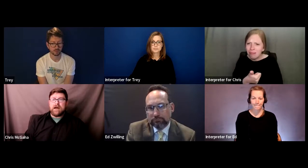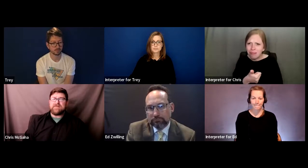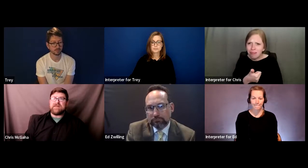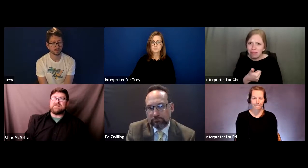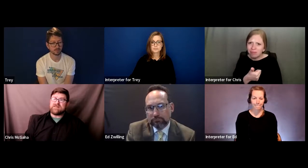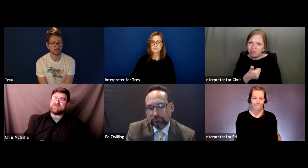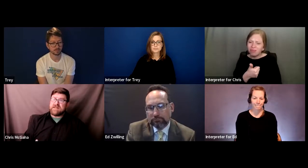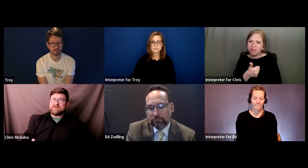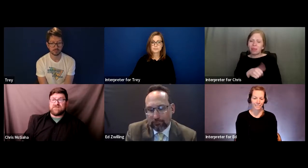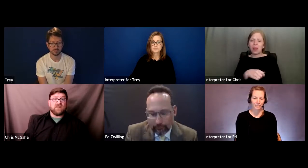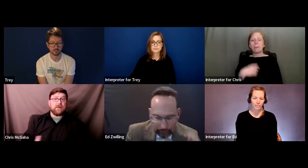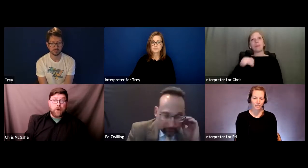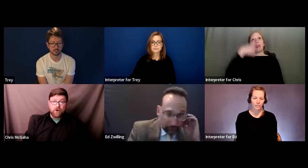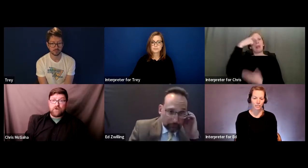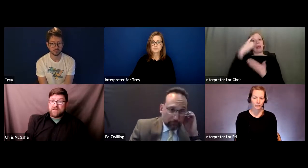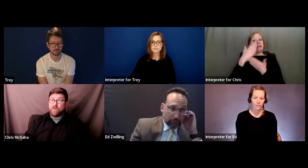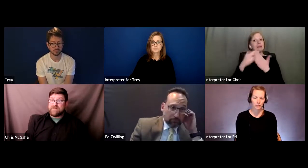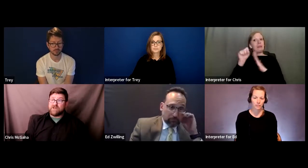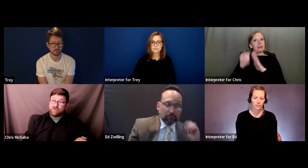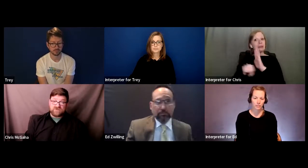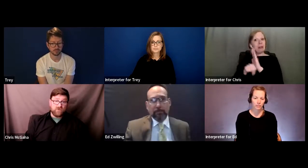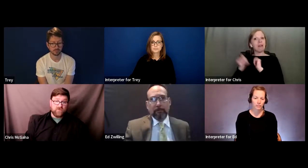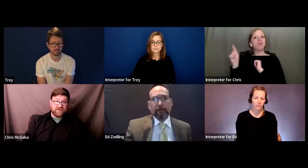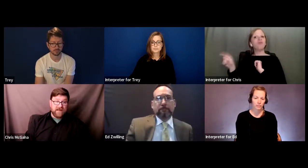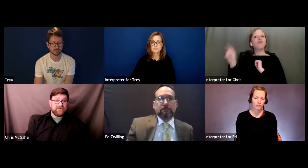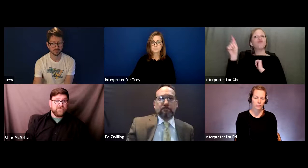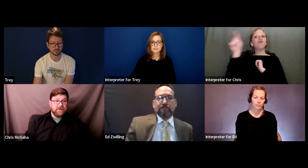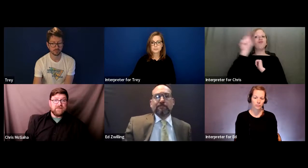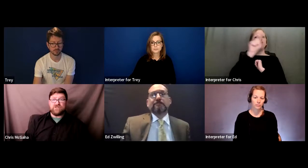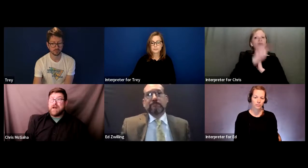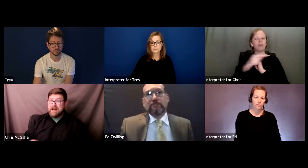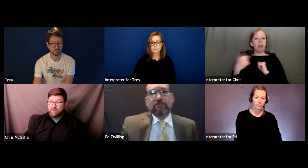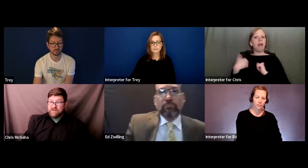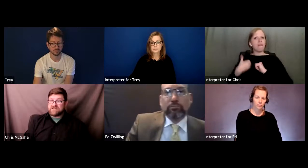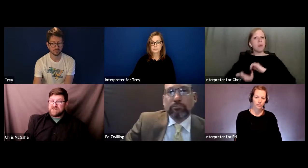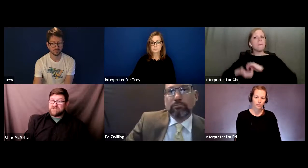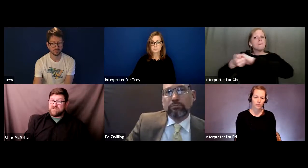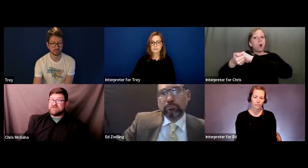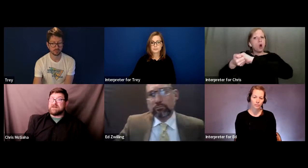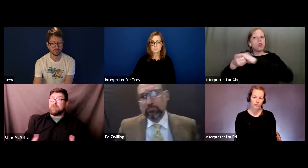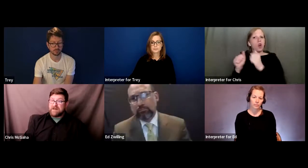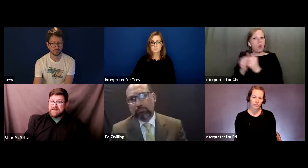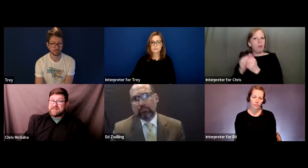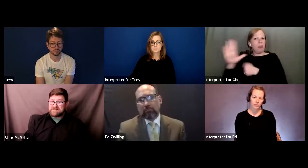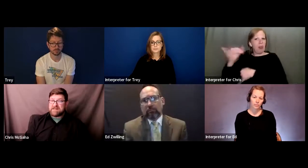I think in some states there's a lot of partnering with the local School for the Deaf to do outreach for those students and provide testing.